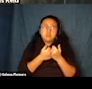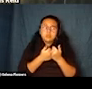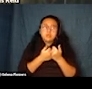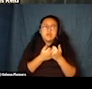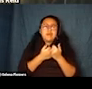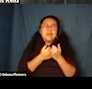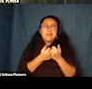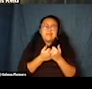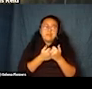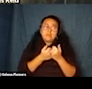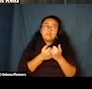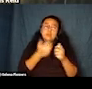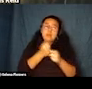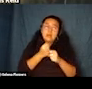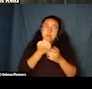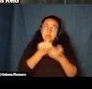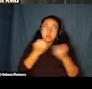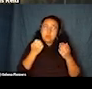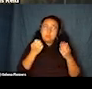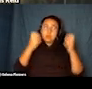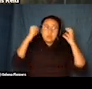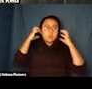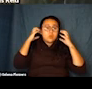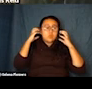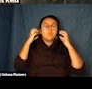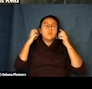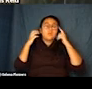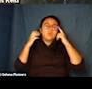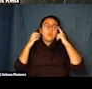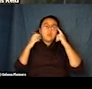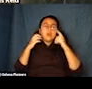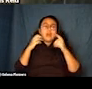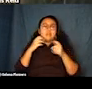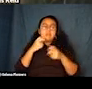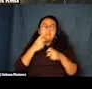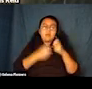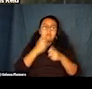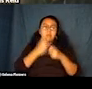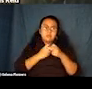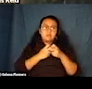But as we sat there watching this beautiful romantic film, I was able to sink in.